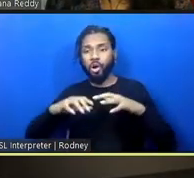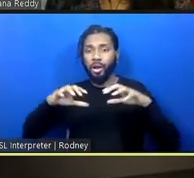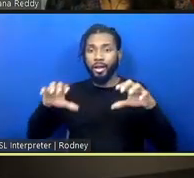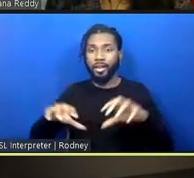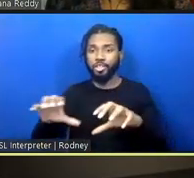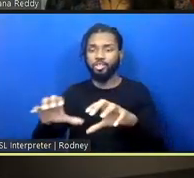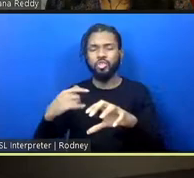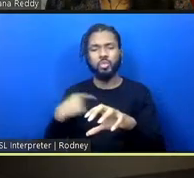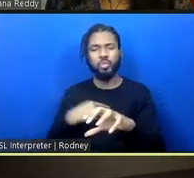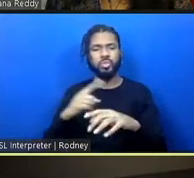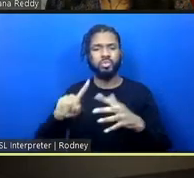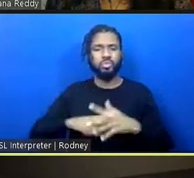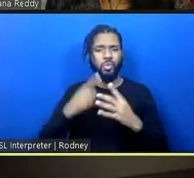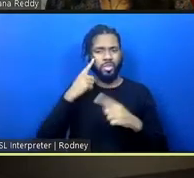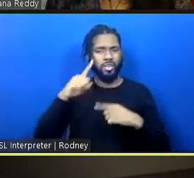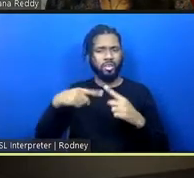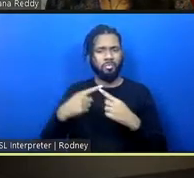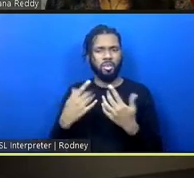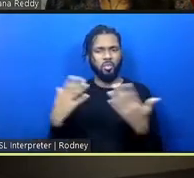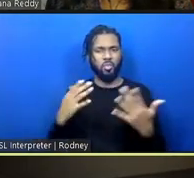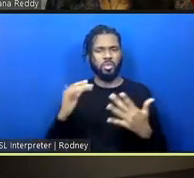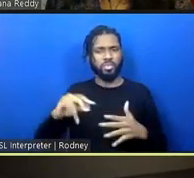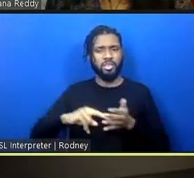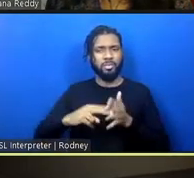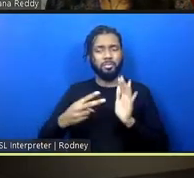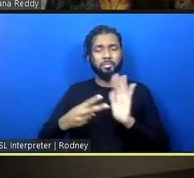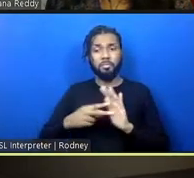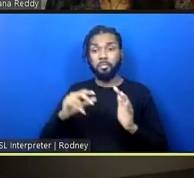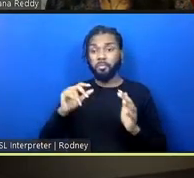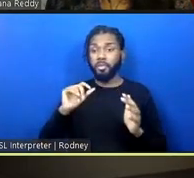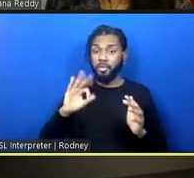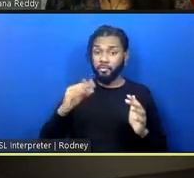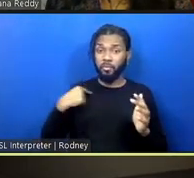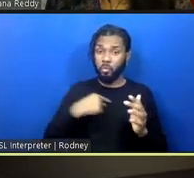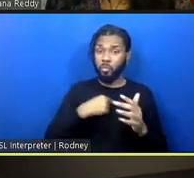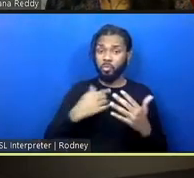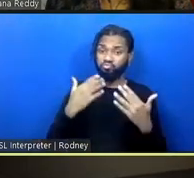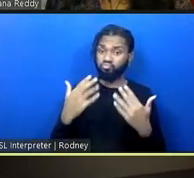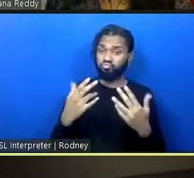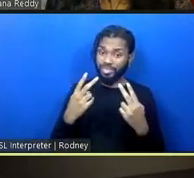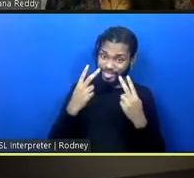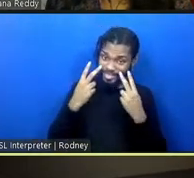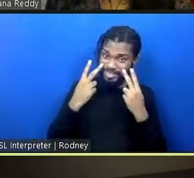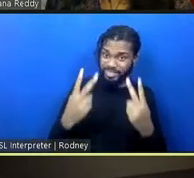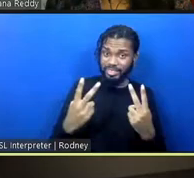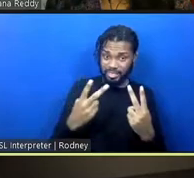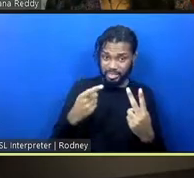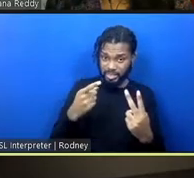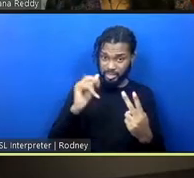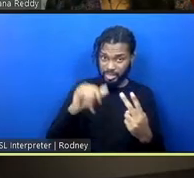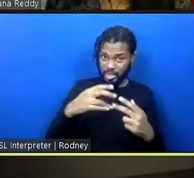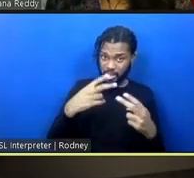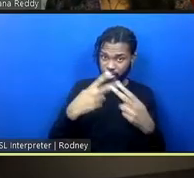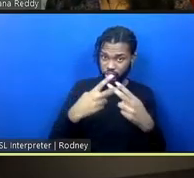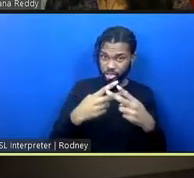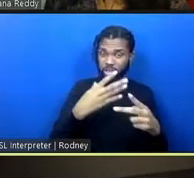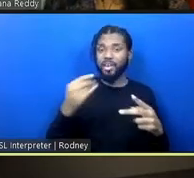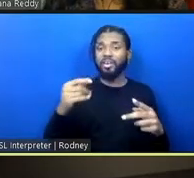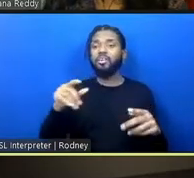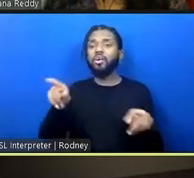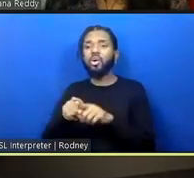what does it mean, to both see this jail and also unsee it, and how can art play